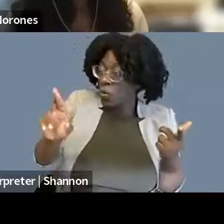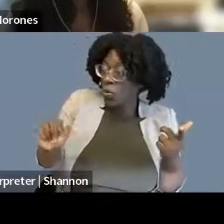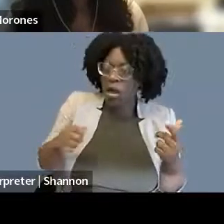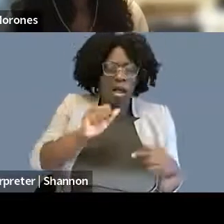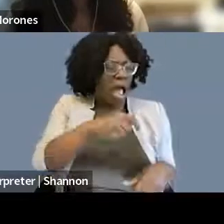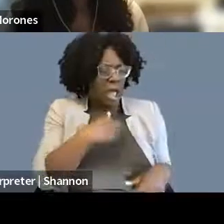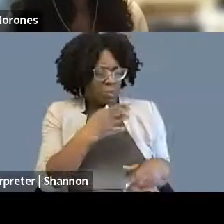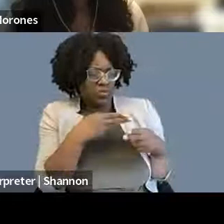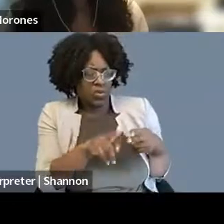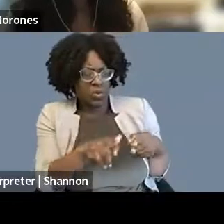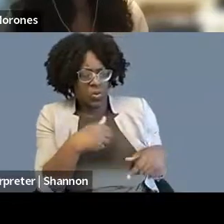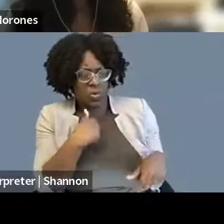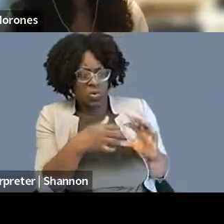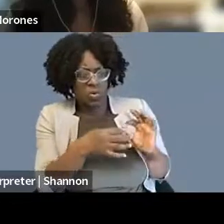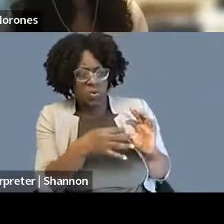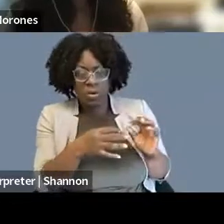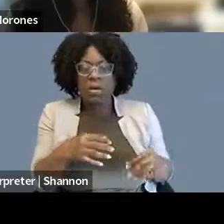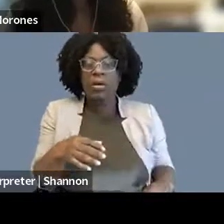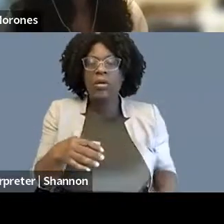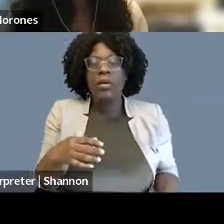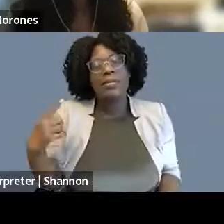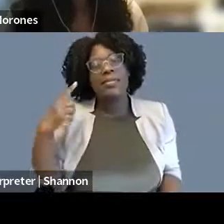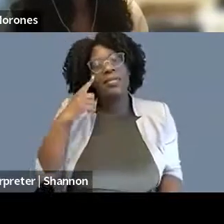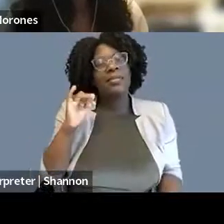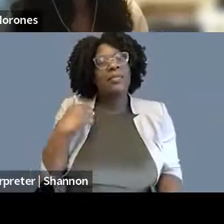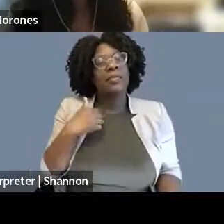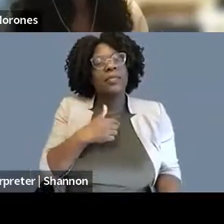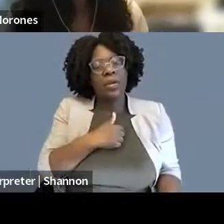I think if we take a step back from this panel and from,